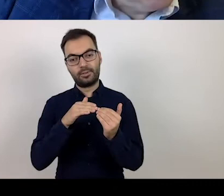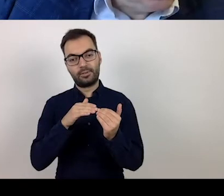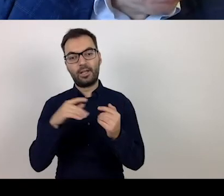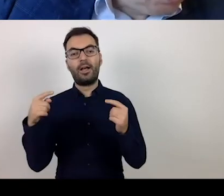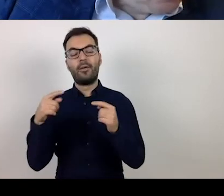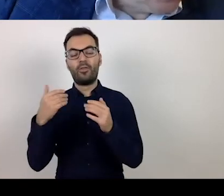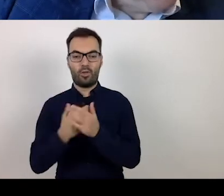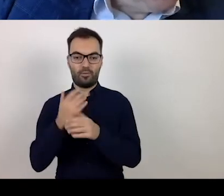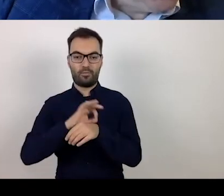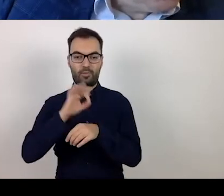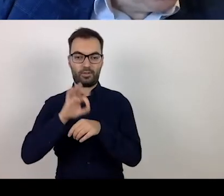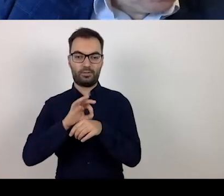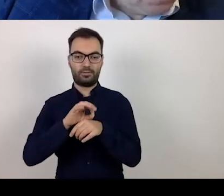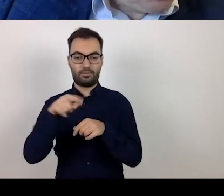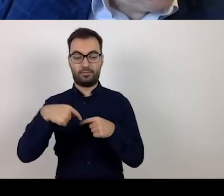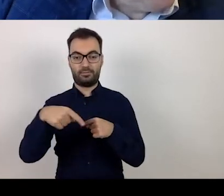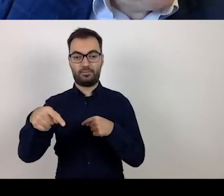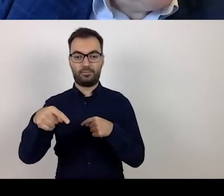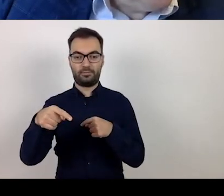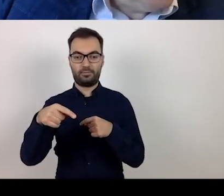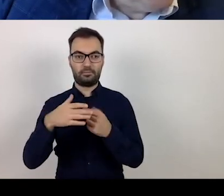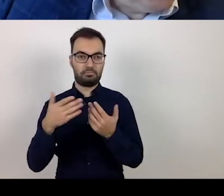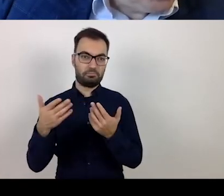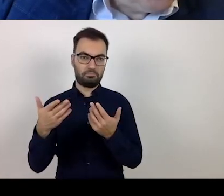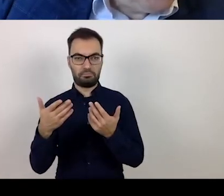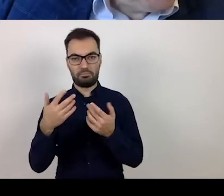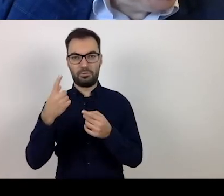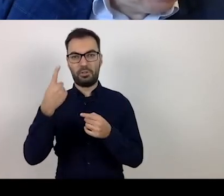which within 1,5 - 2 months,